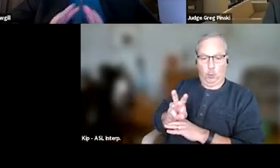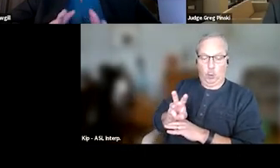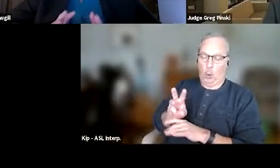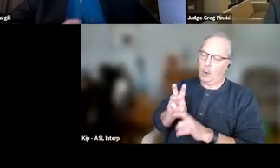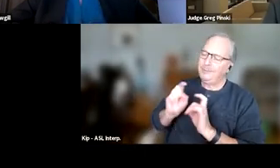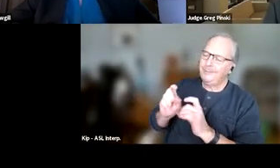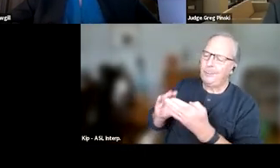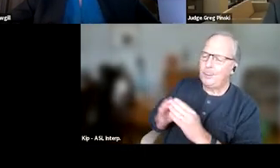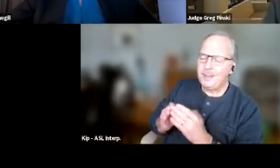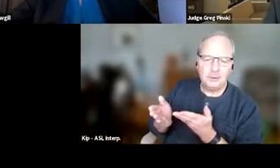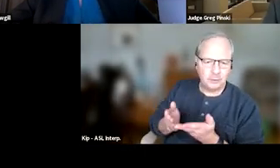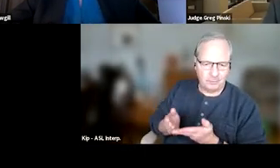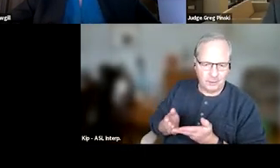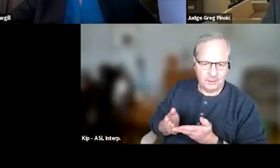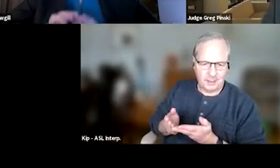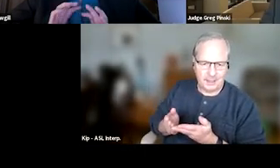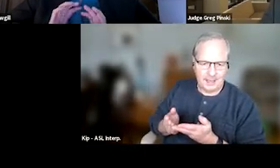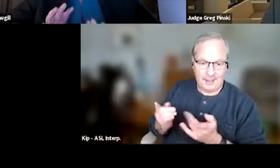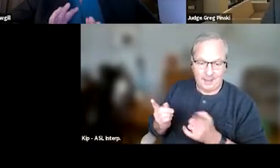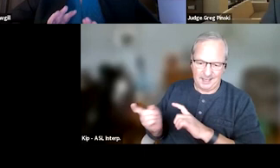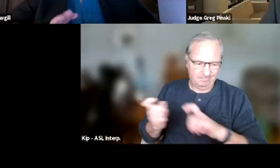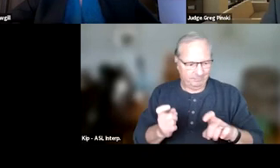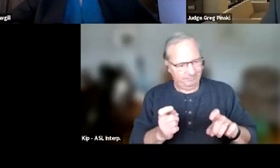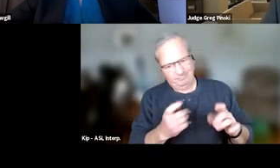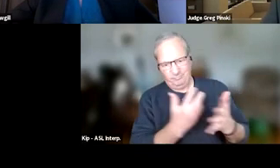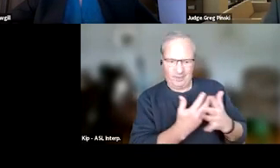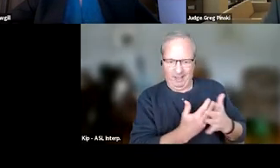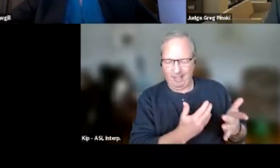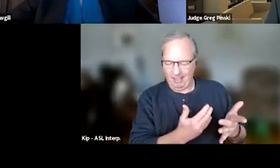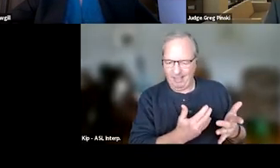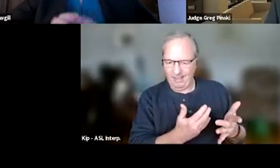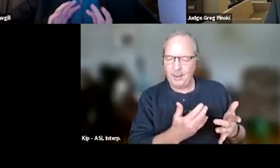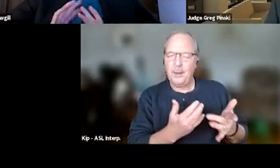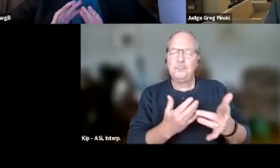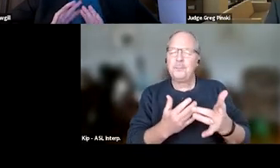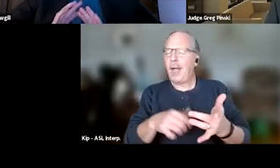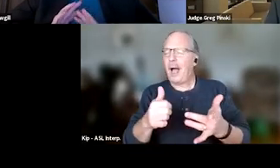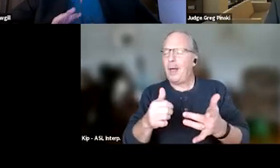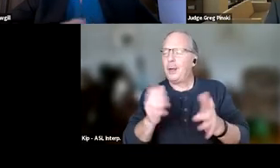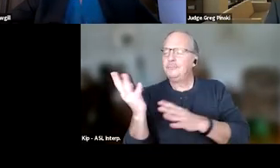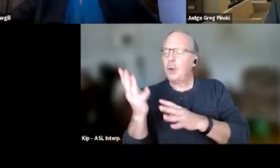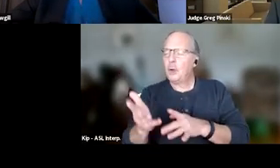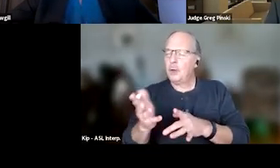And then there's that flash incarceration, right? So Judge Pinski is gonna talk about this in just a few minutes, but I wanna remind you